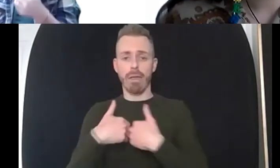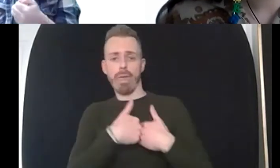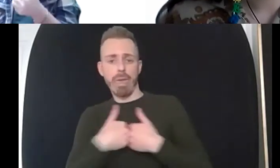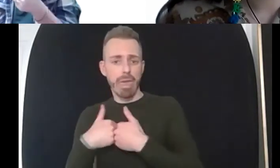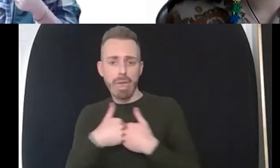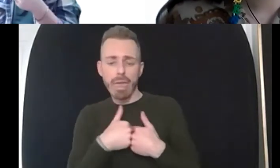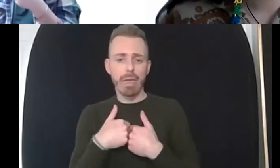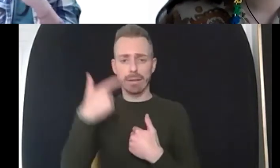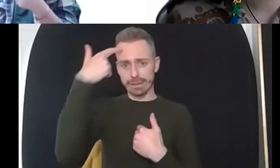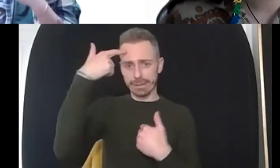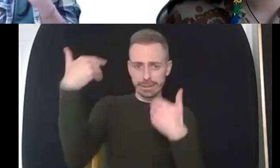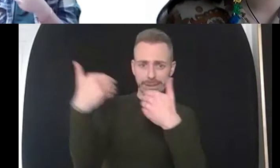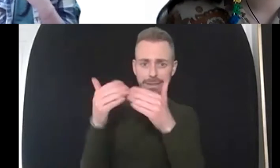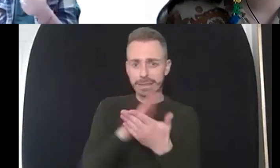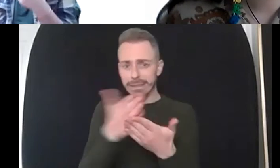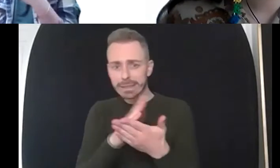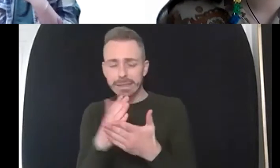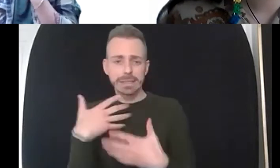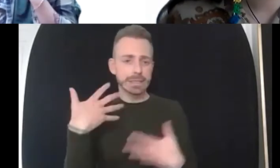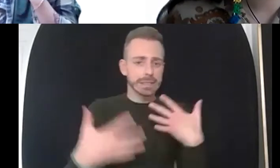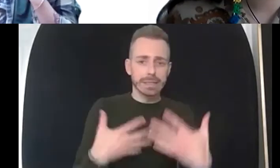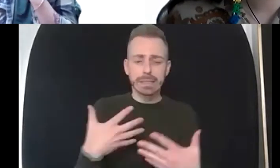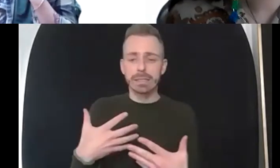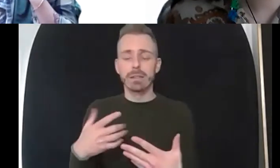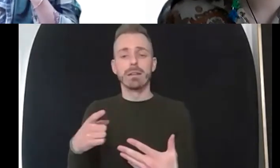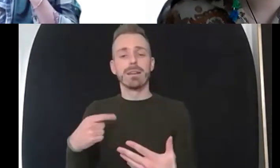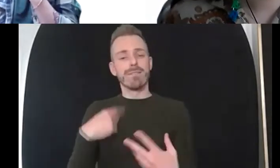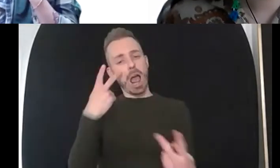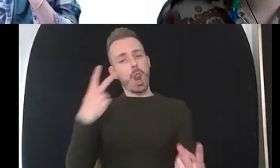my own sort of lg kind of experience in terms of my own sexual orientation there wasn't anyone to